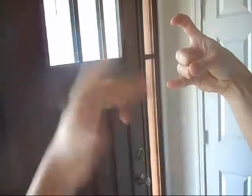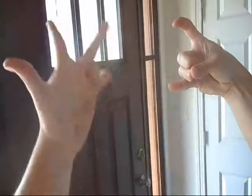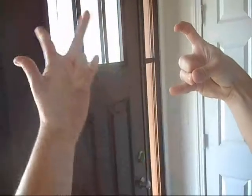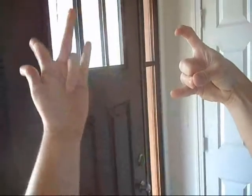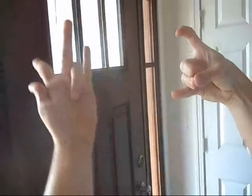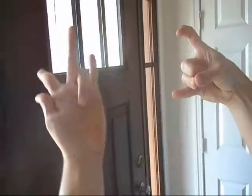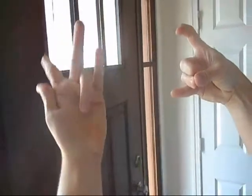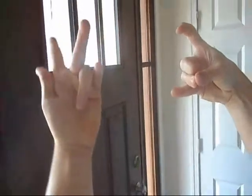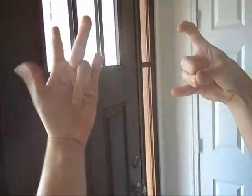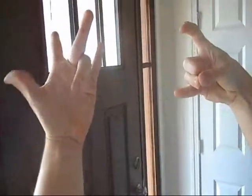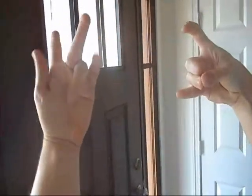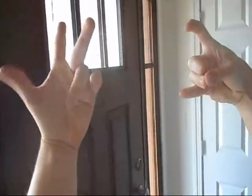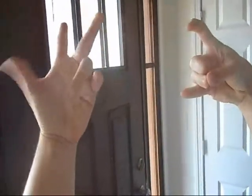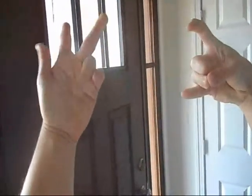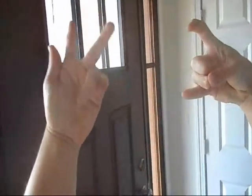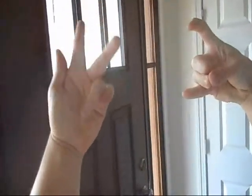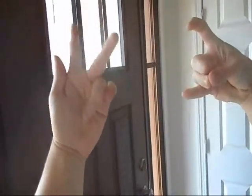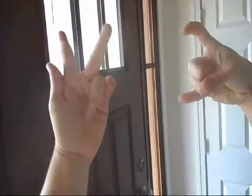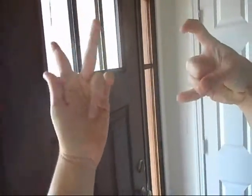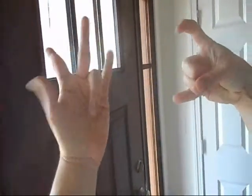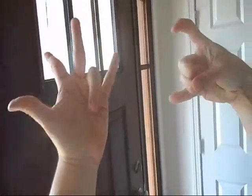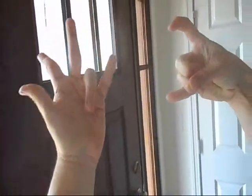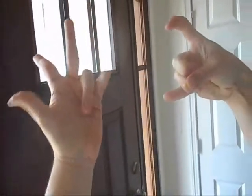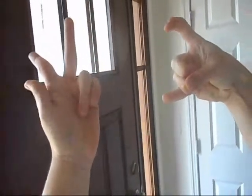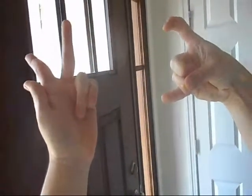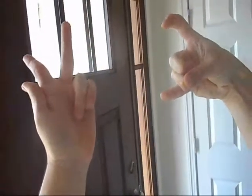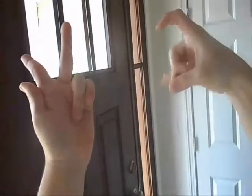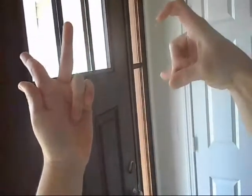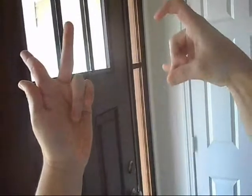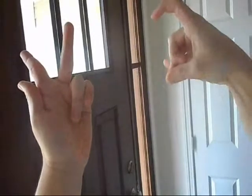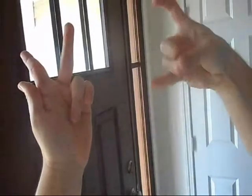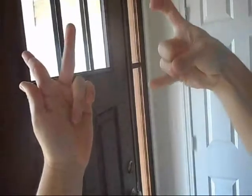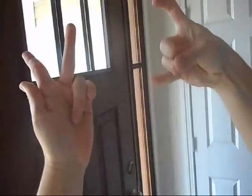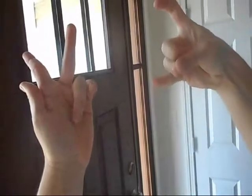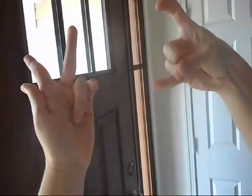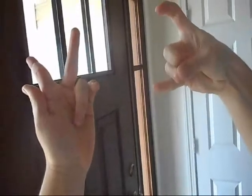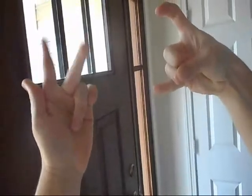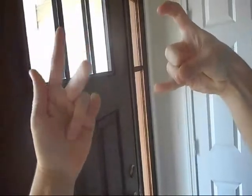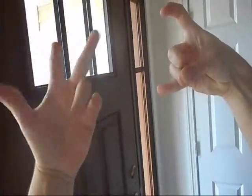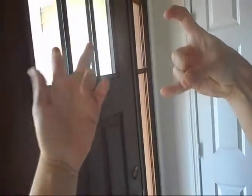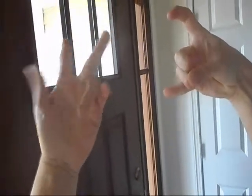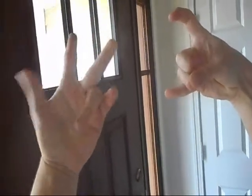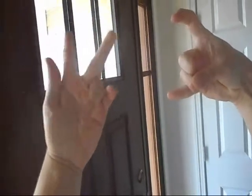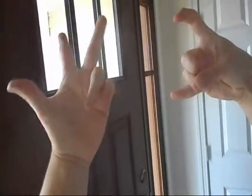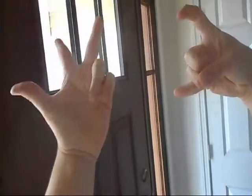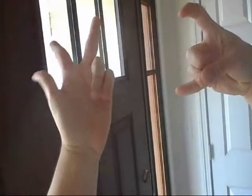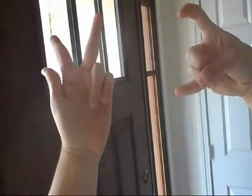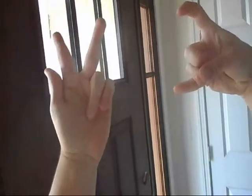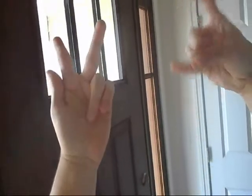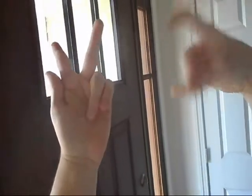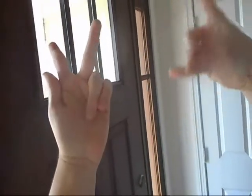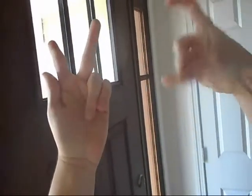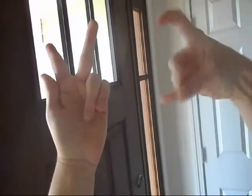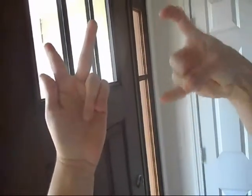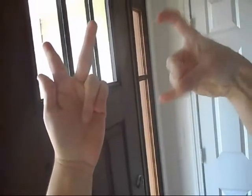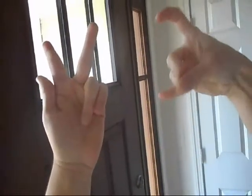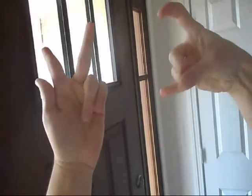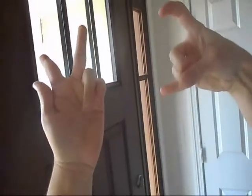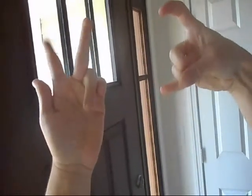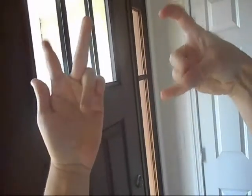Hey, The Name's Duke. What's Yours? (Bill): My Name's Bill. Nice to Meet You, Bill. It's Good to Meet You, Too.